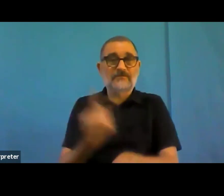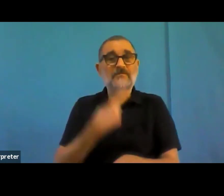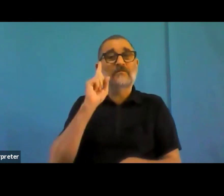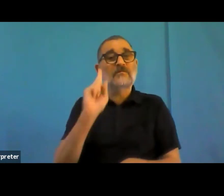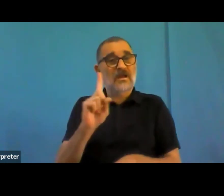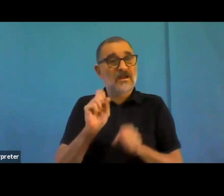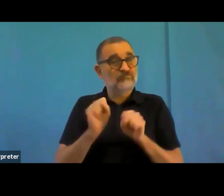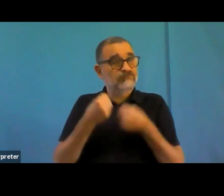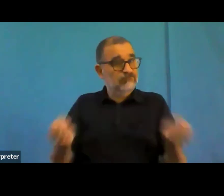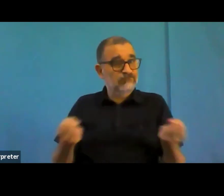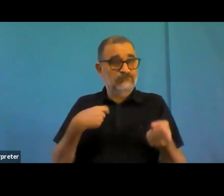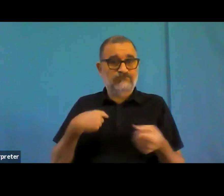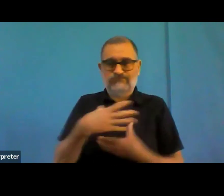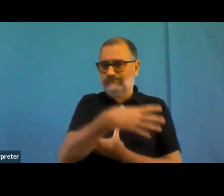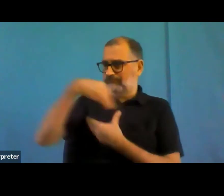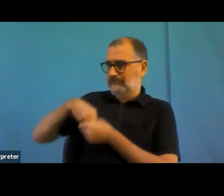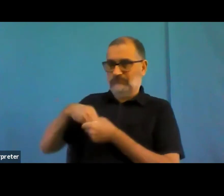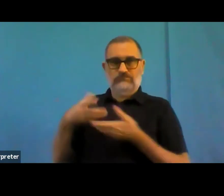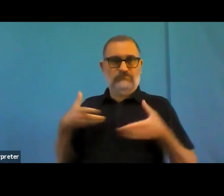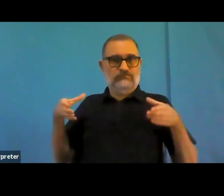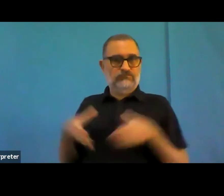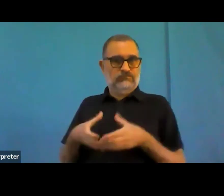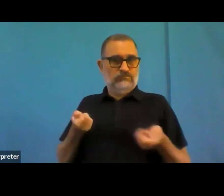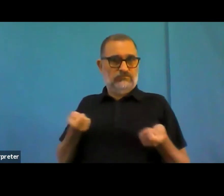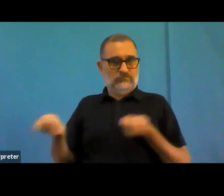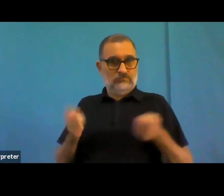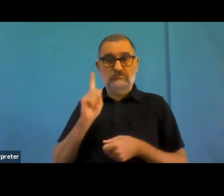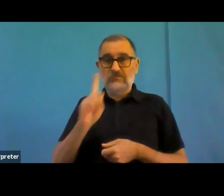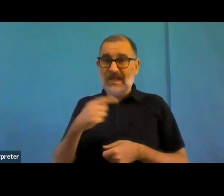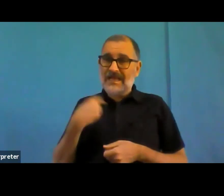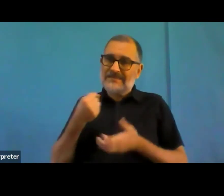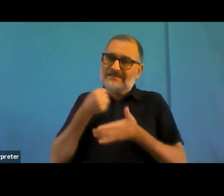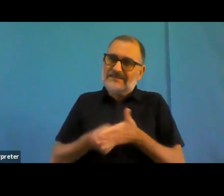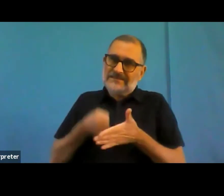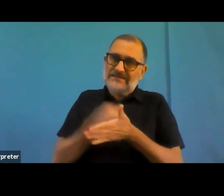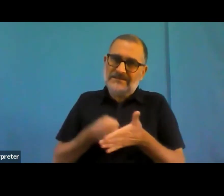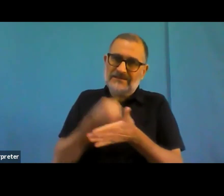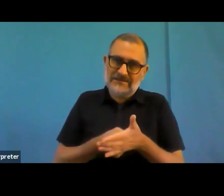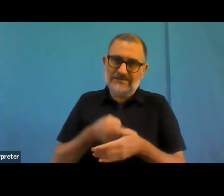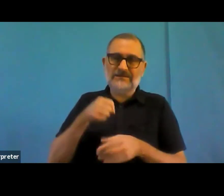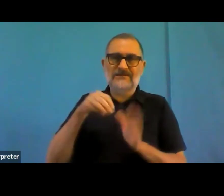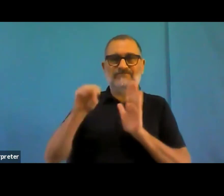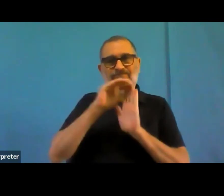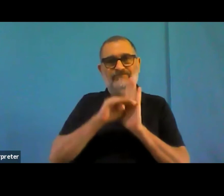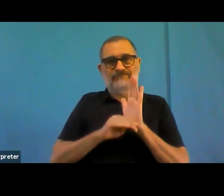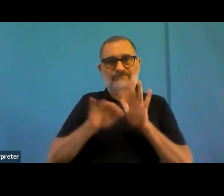or other programming tools for for providing websites and apps, if they are made accessible